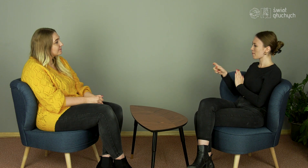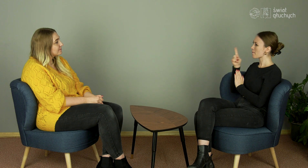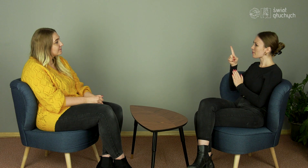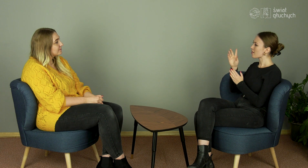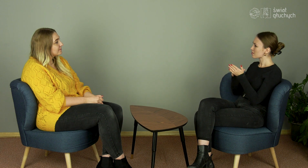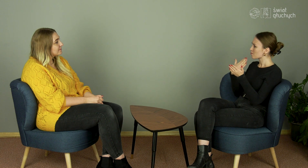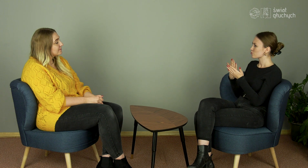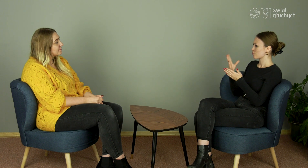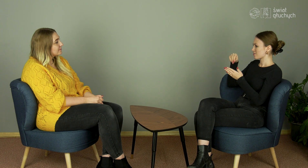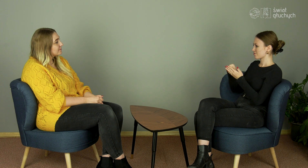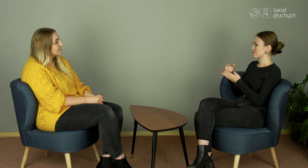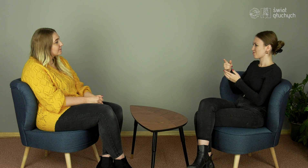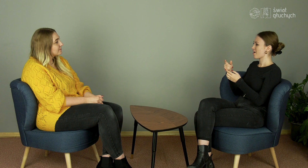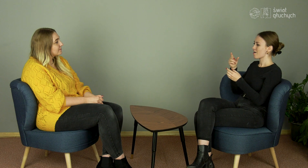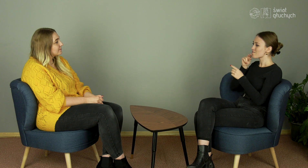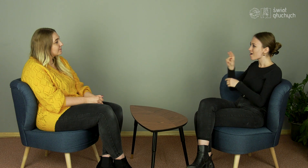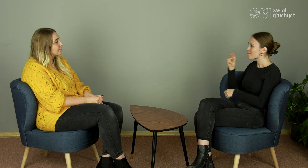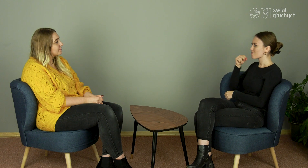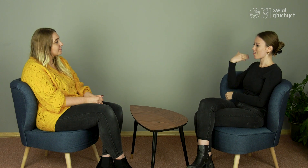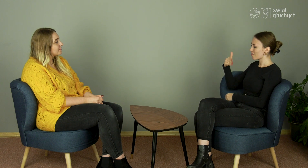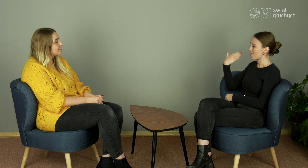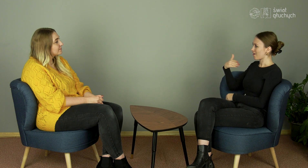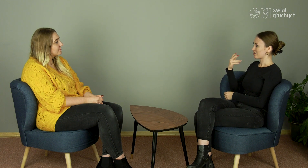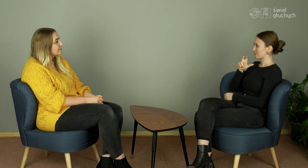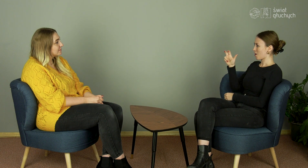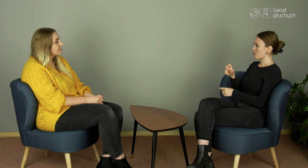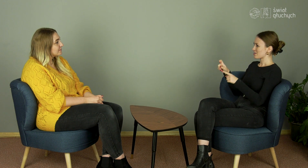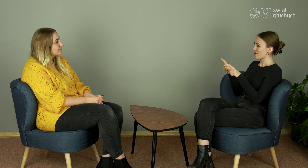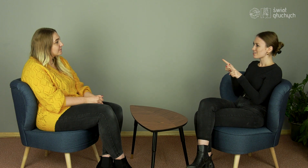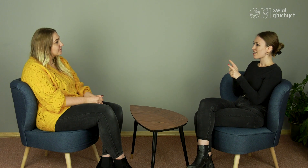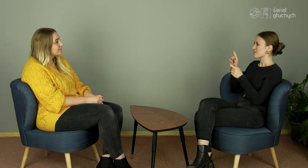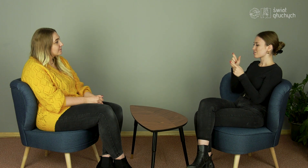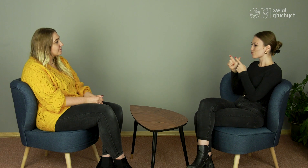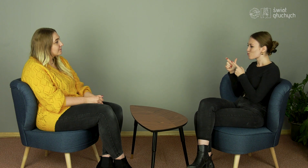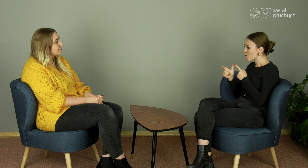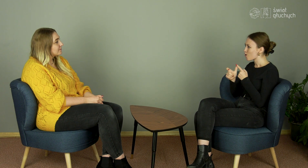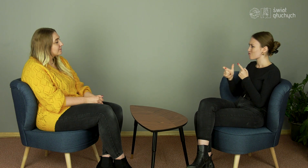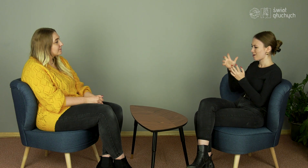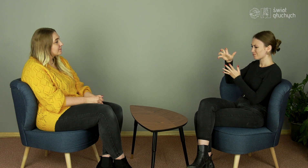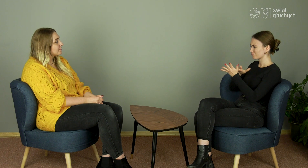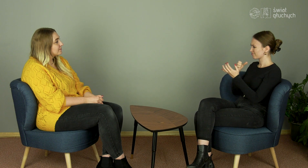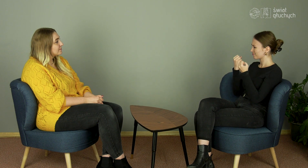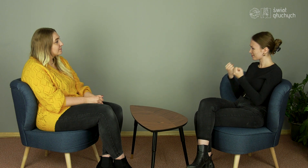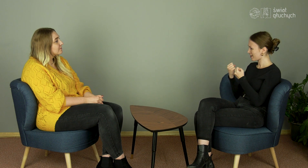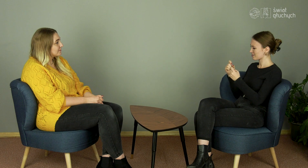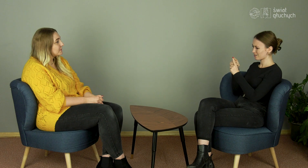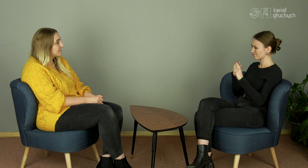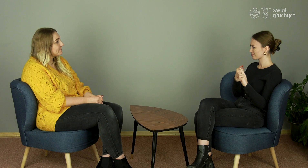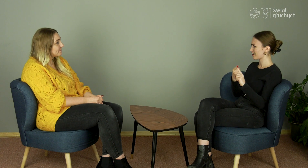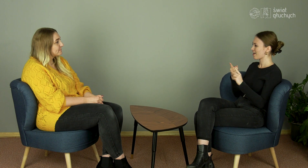But the lectures all the time were in Polish - phonics, texts written in a specialized language.